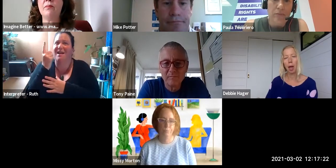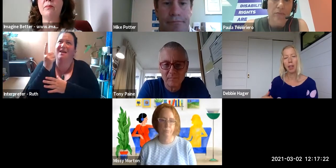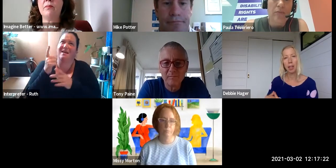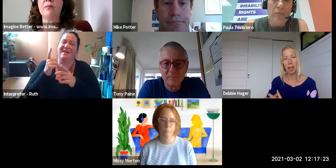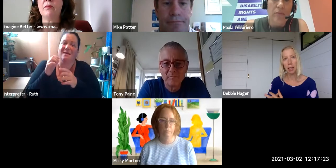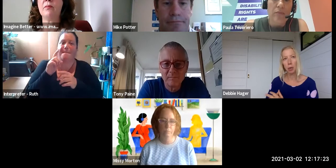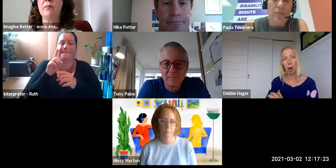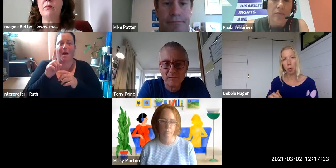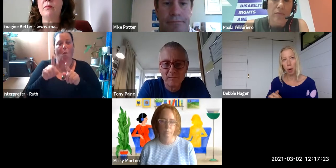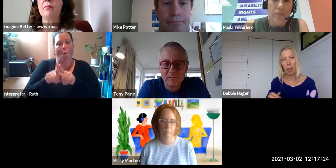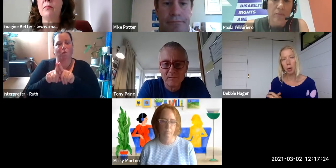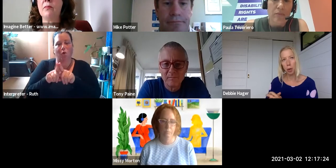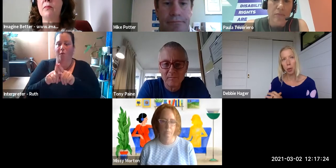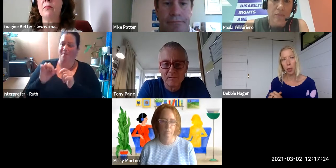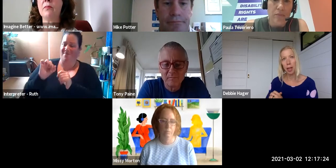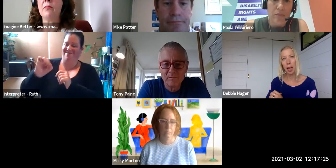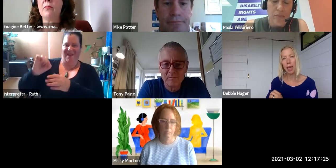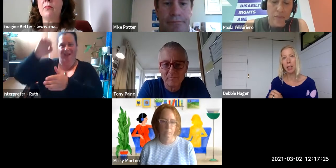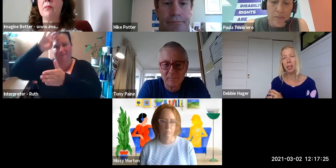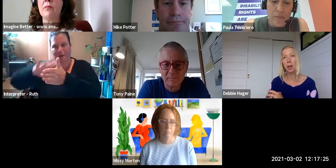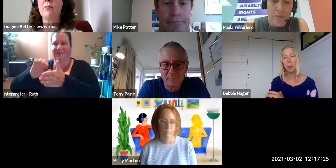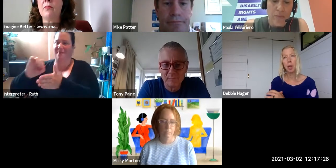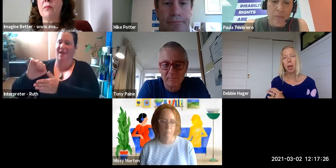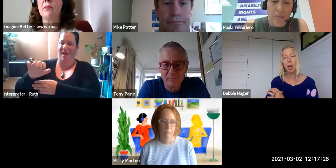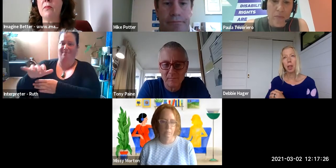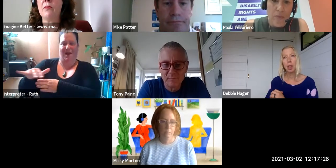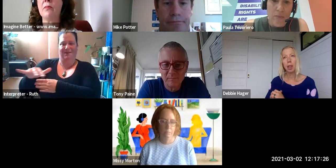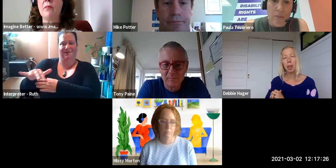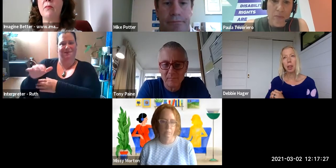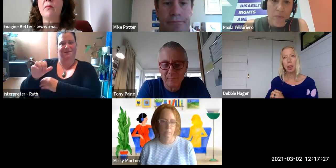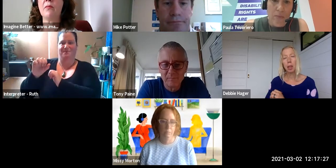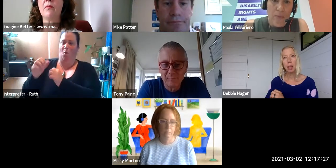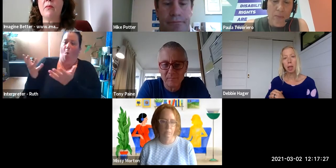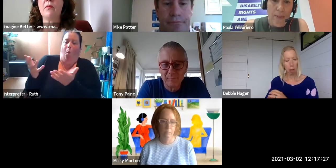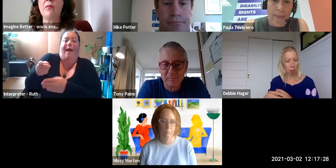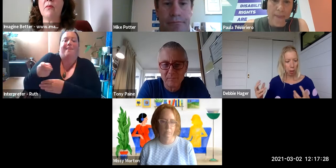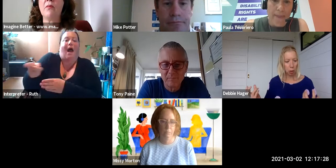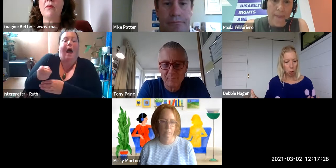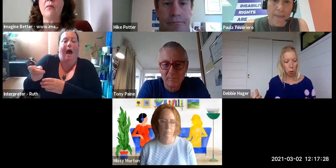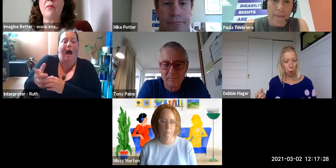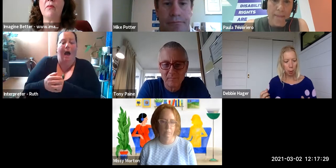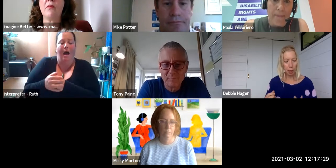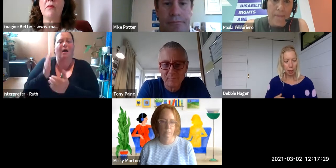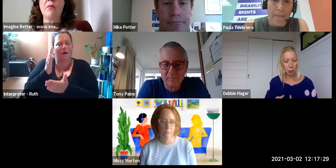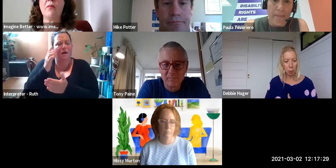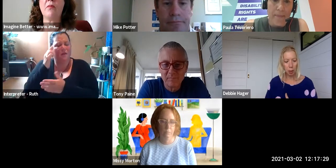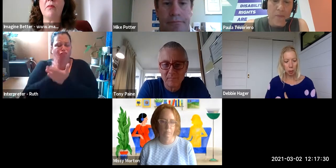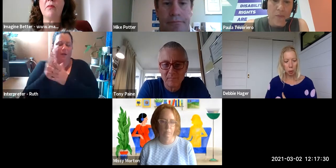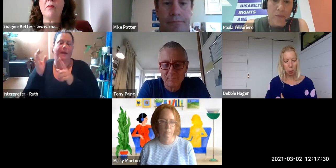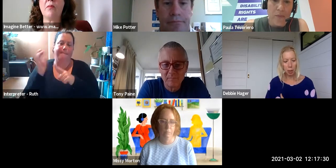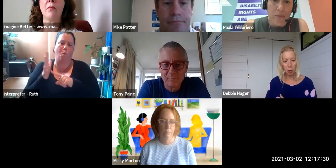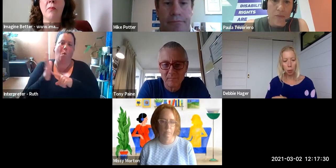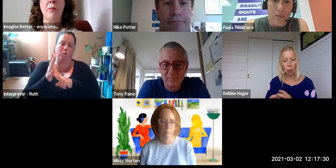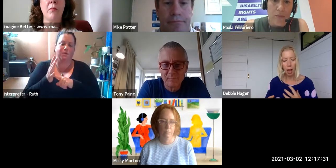I think that's a really critical thing and to talk more about this when we talk about